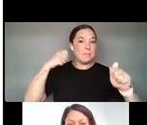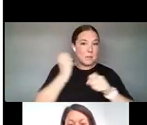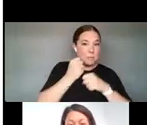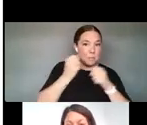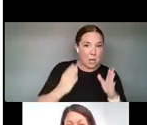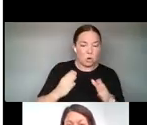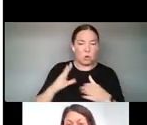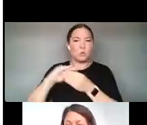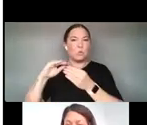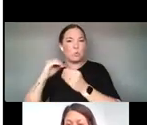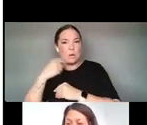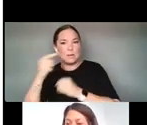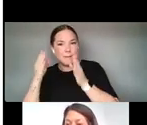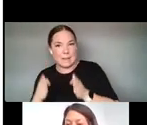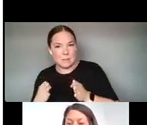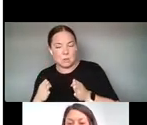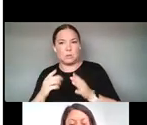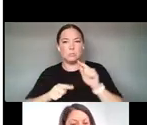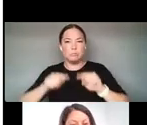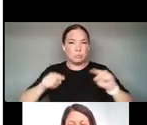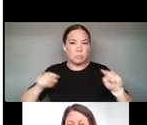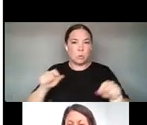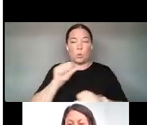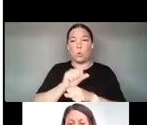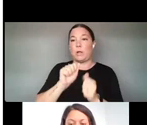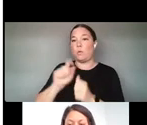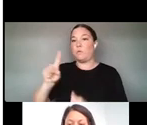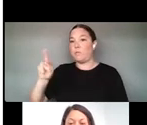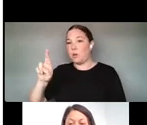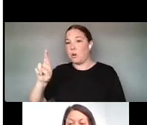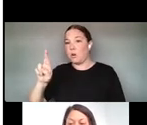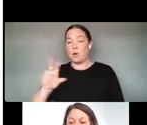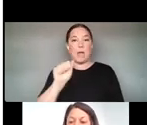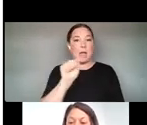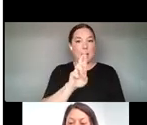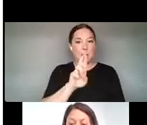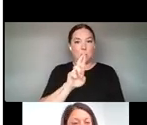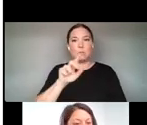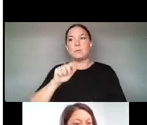VIRTUAL AND AUGMENTED REALITY TO THOSE WORKING IN EXPERIMENTAL, AUDIO-VISUAL PERFORMANCE,